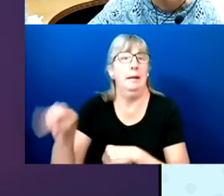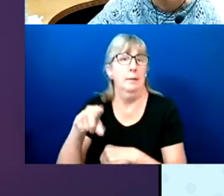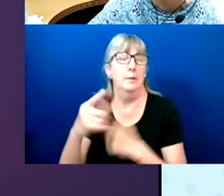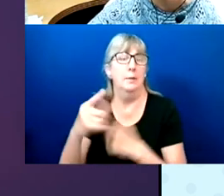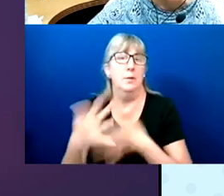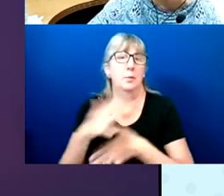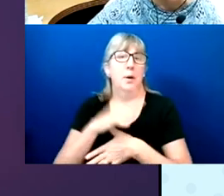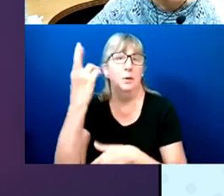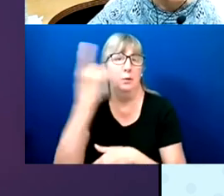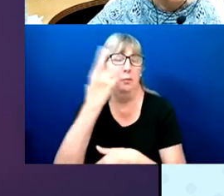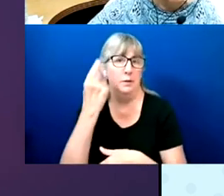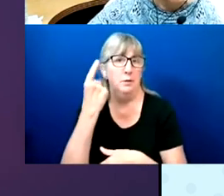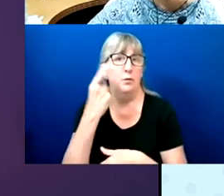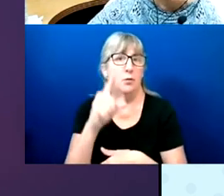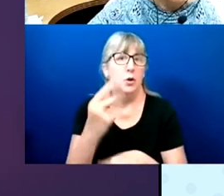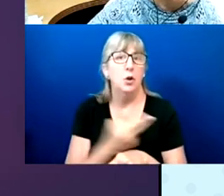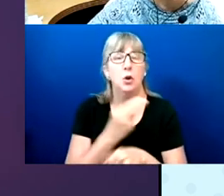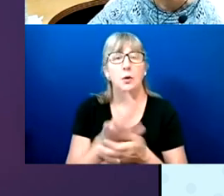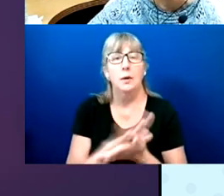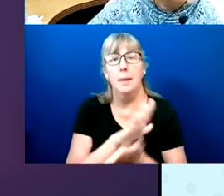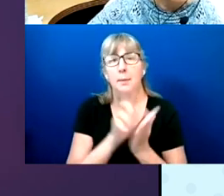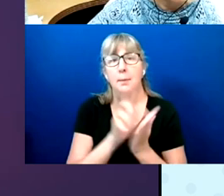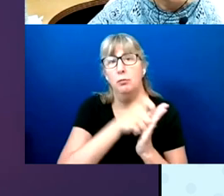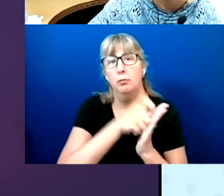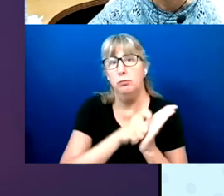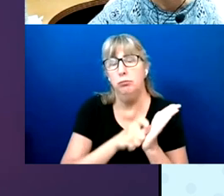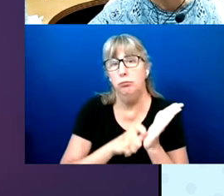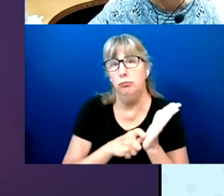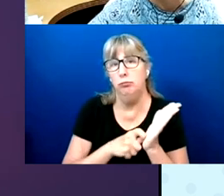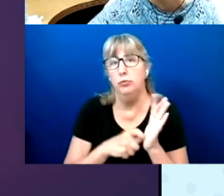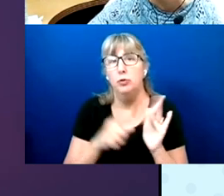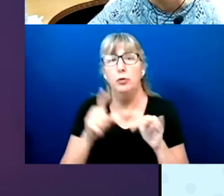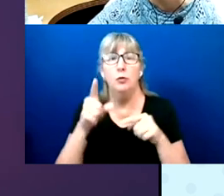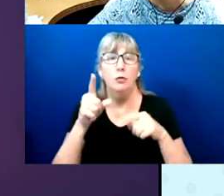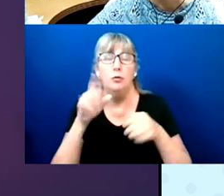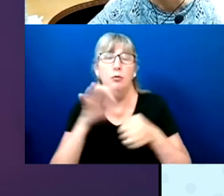reason for using a paper ballot to vote absentee.